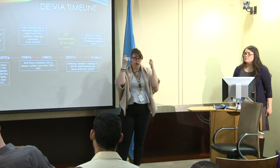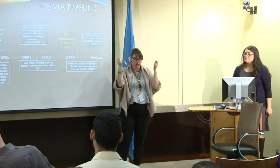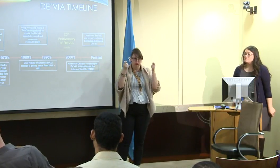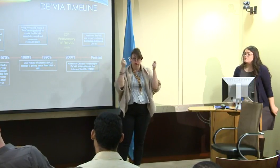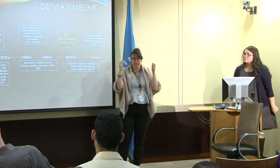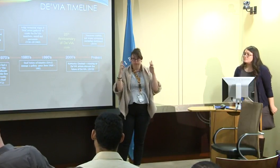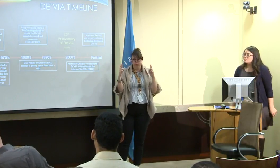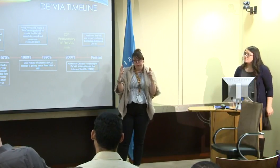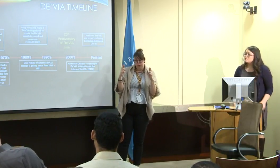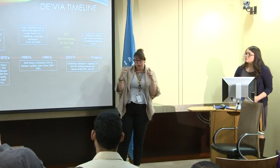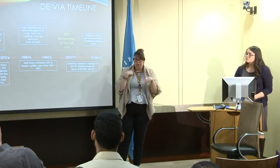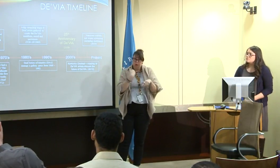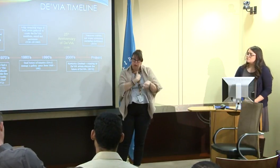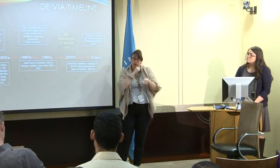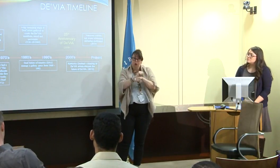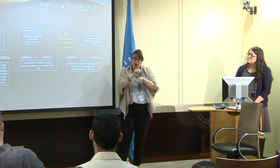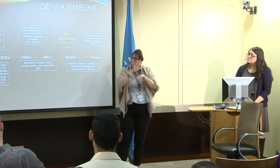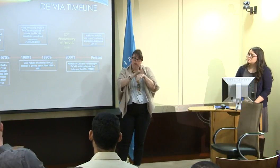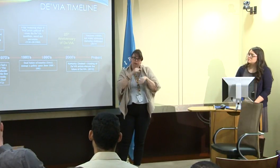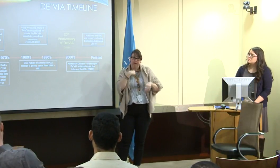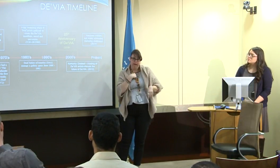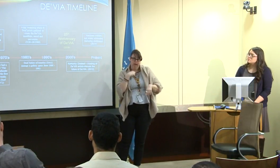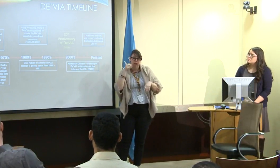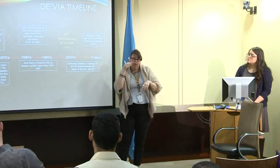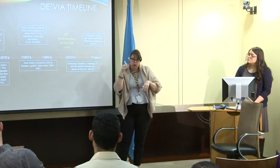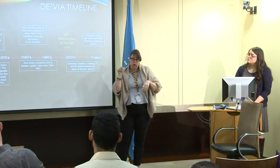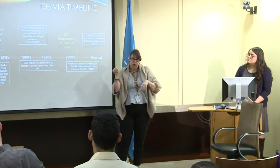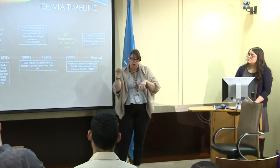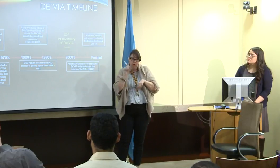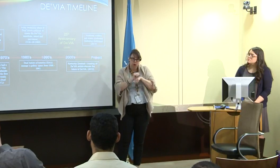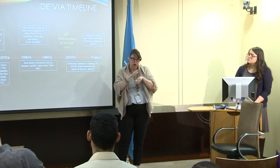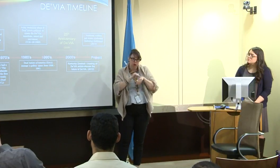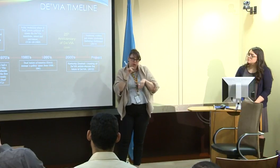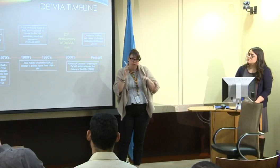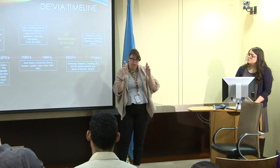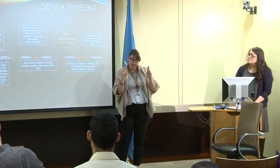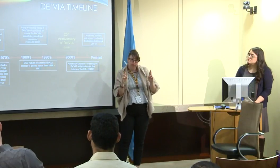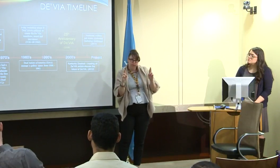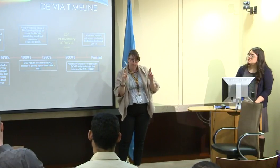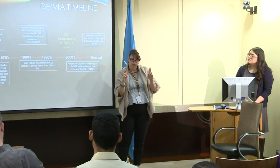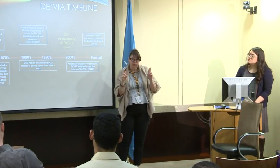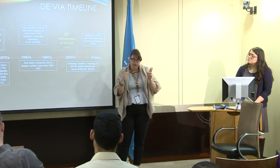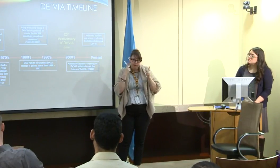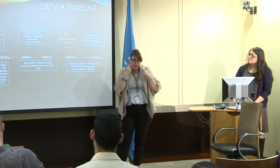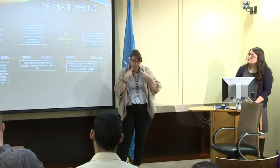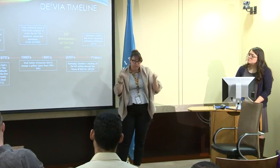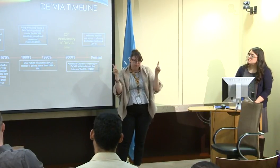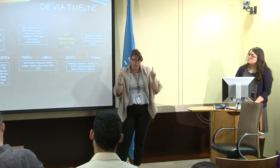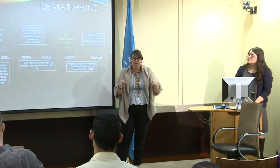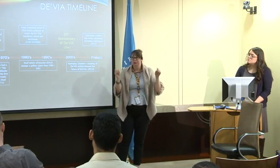Within three years, folks are hoping to organize another De'VIA exhibit in the next three years.